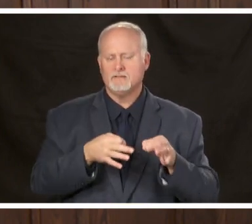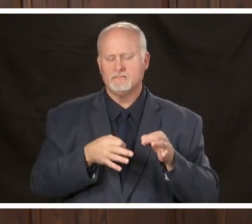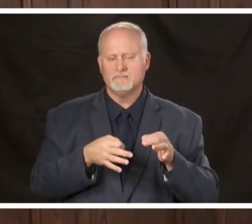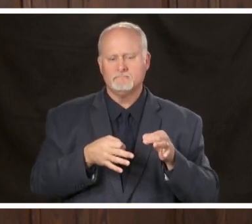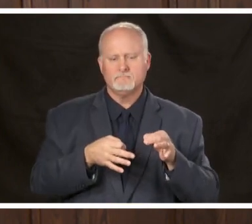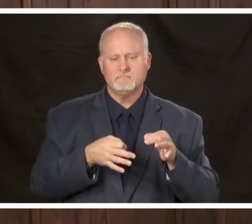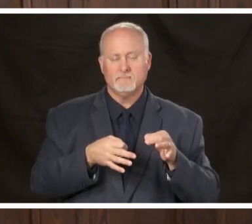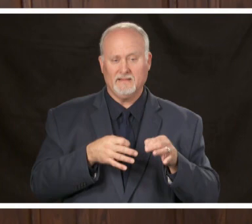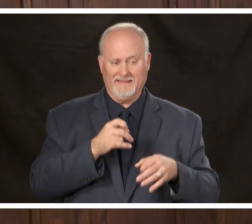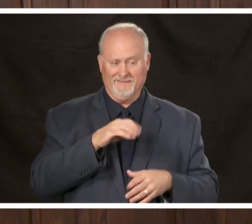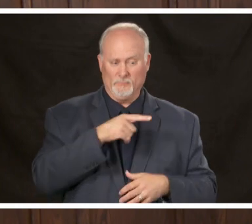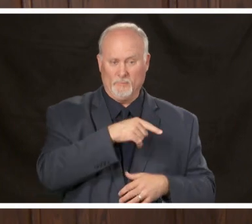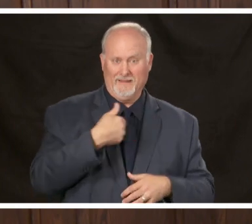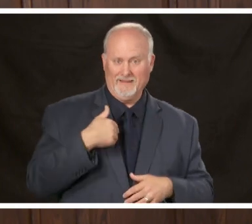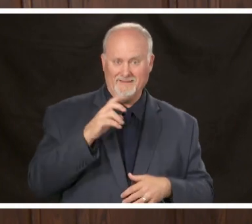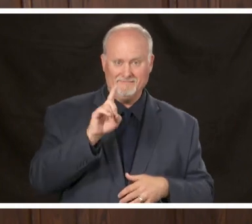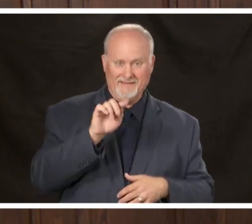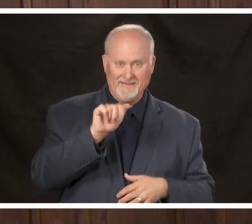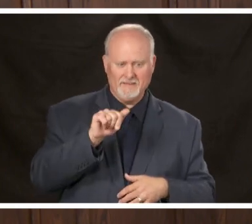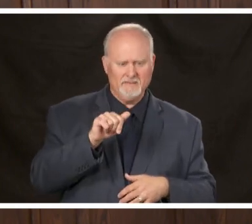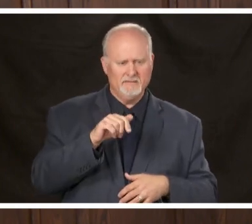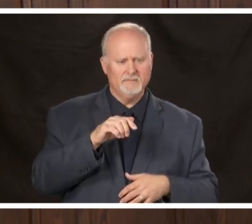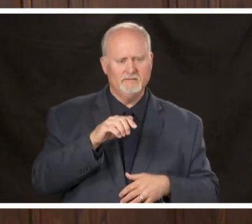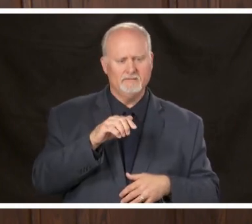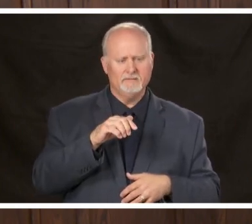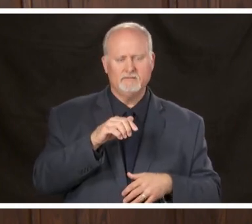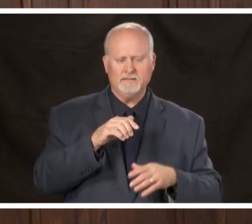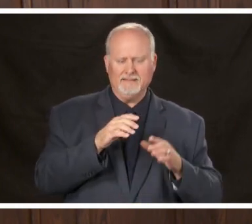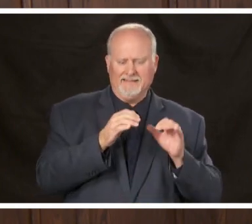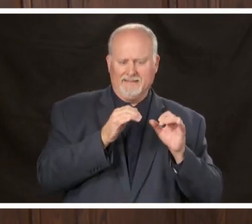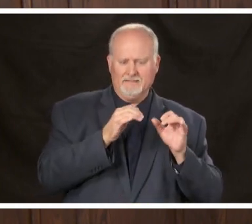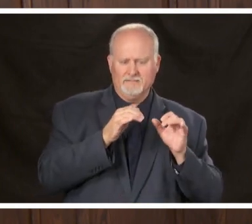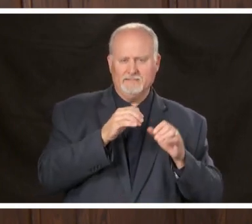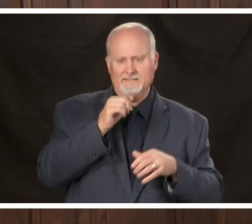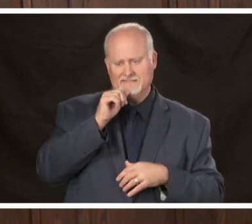the data about individual numbers of confirmed cases from yesterday's mobile